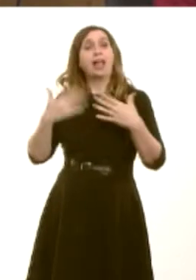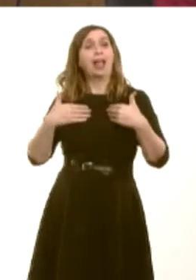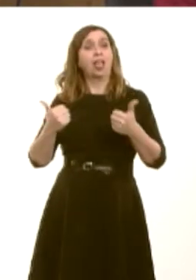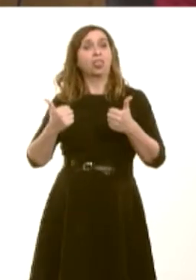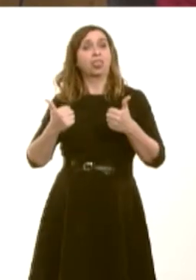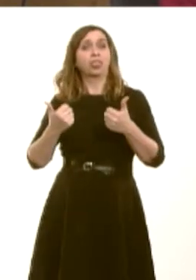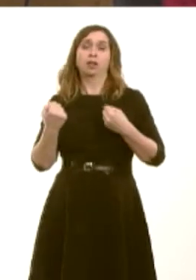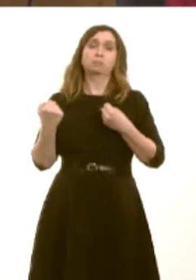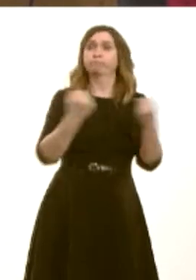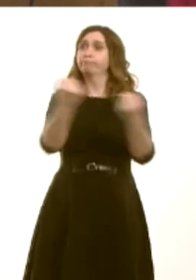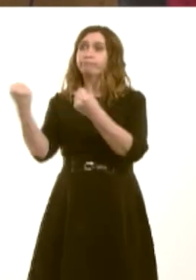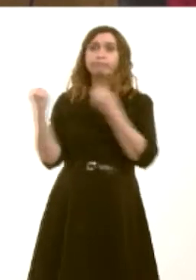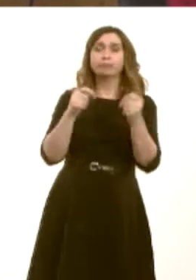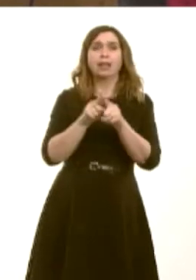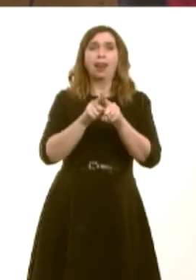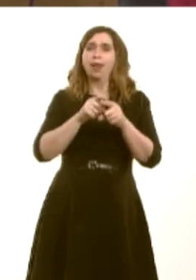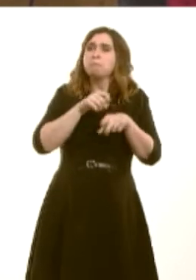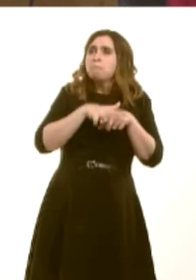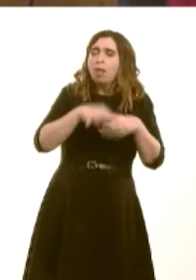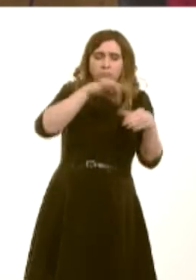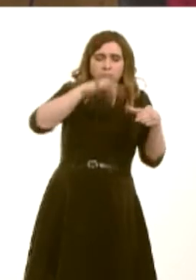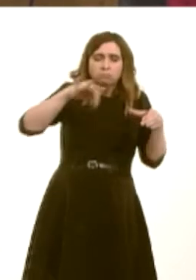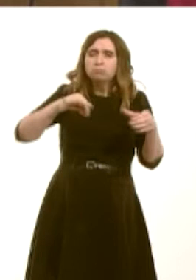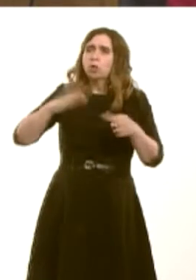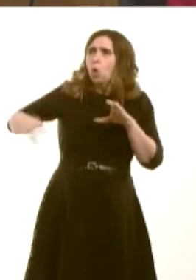so conveying laundry and test results and blood, where appropriate, and to transport